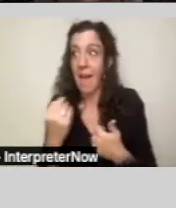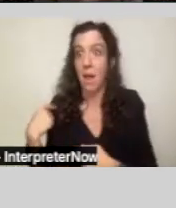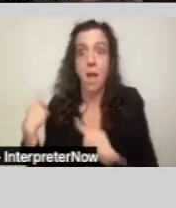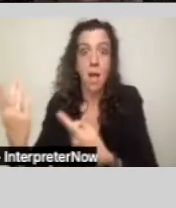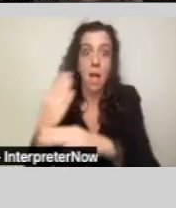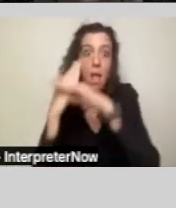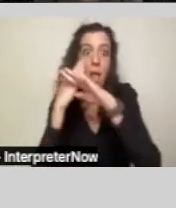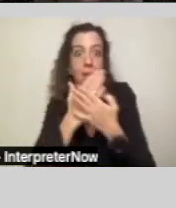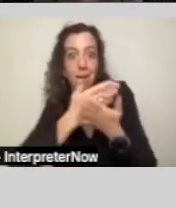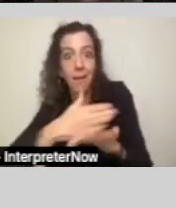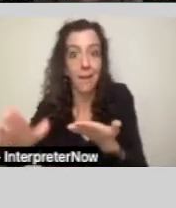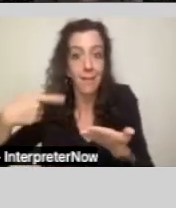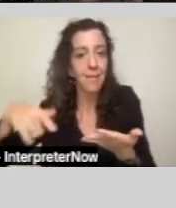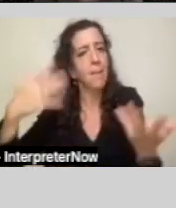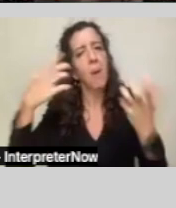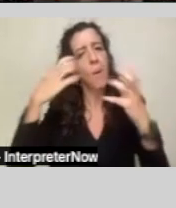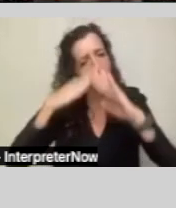and segregated them.